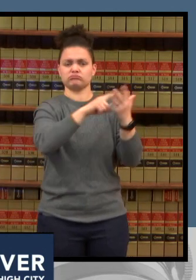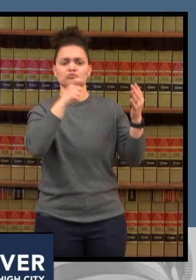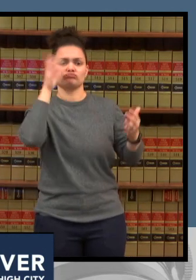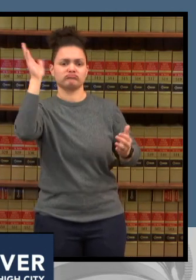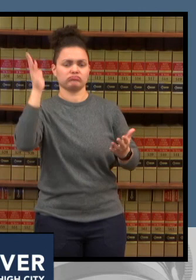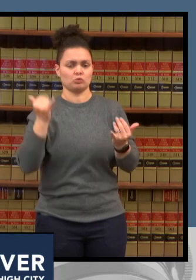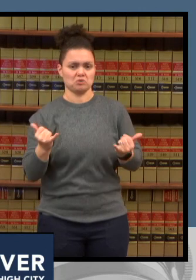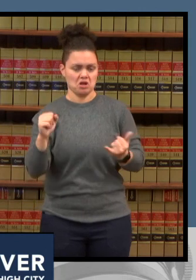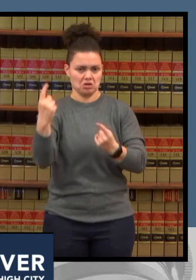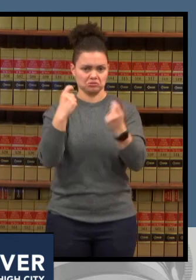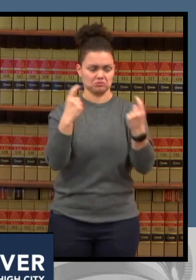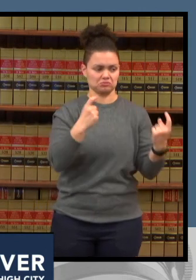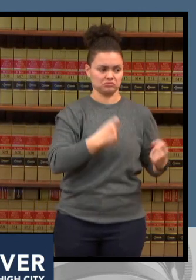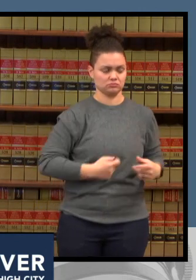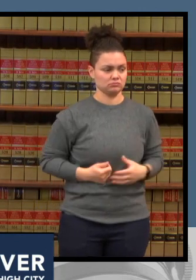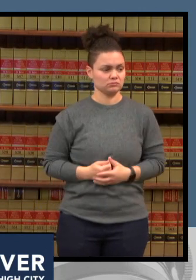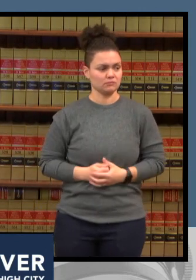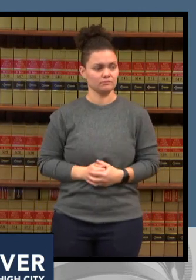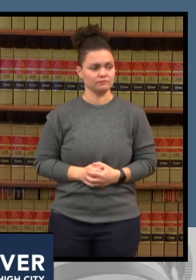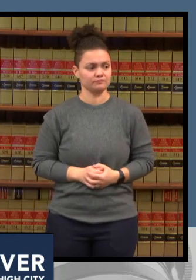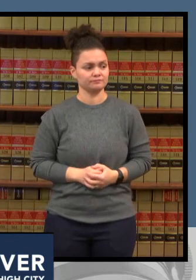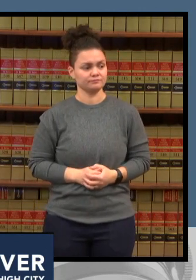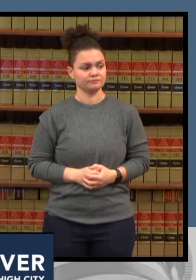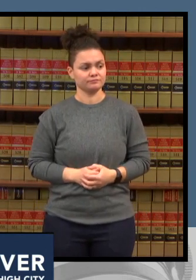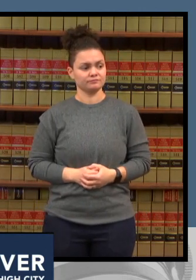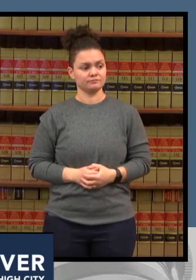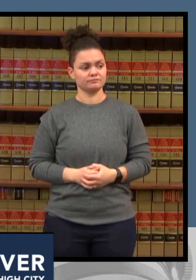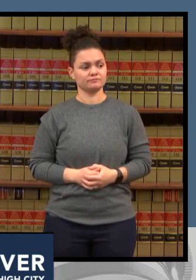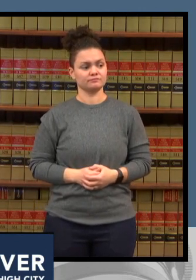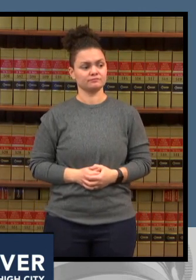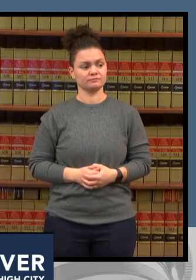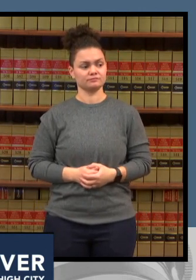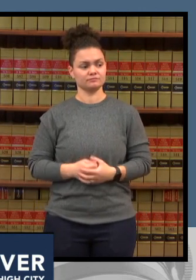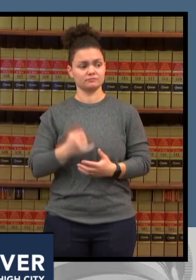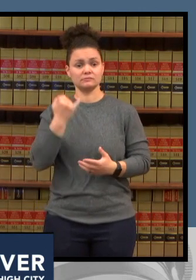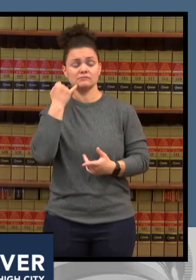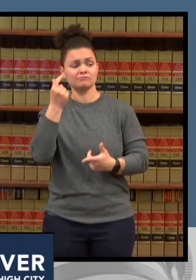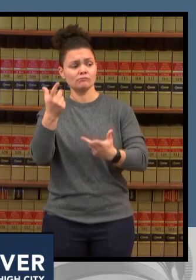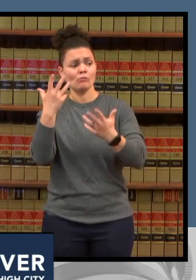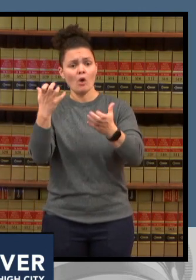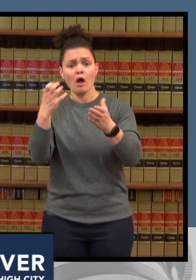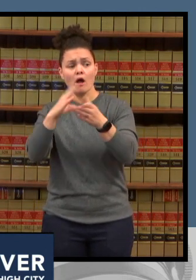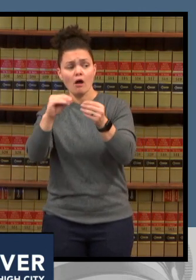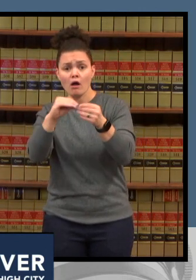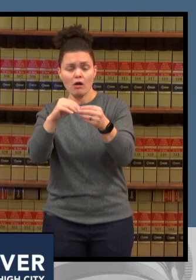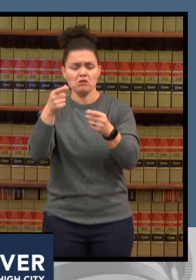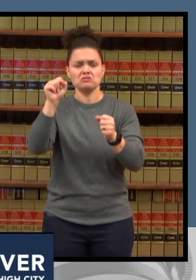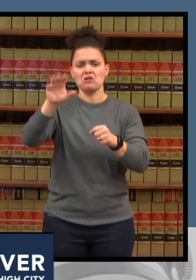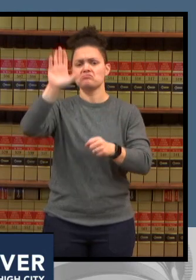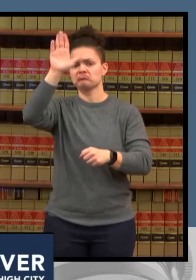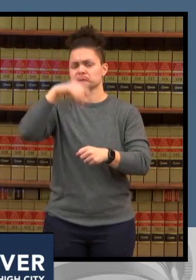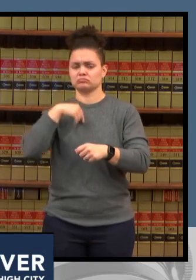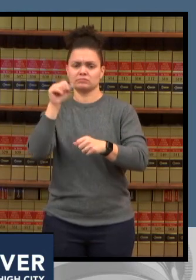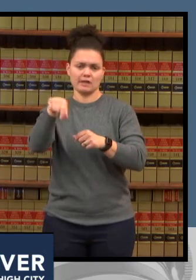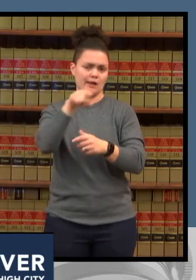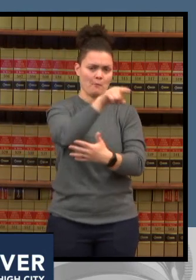make during the session just raise your hand and i'll call on you all right mayor what i'll do is uh i'll take it mayor and i'll go ahead and just go through the